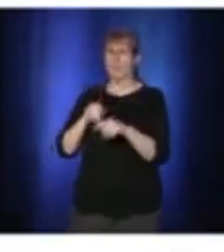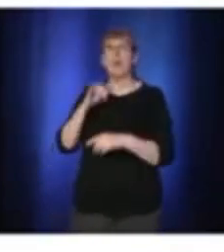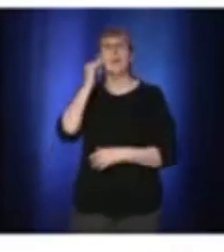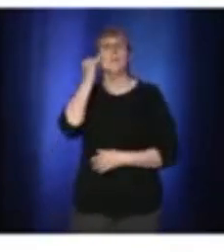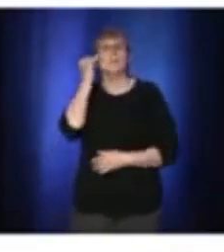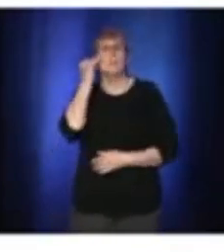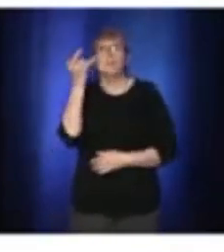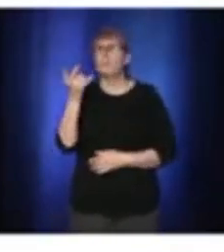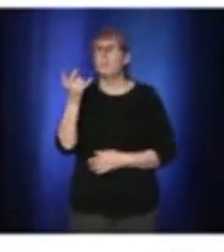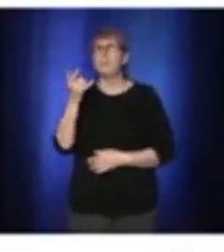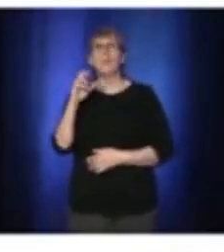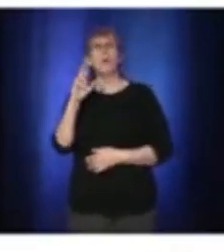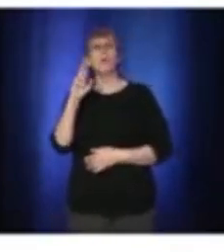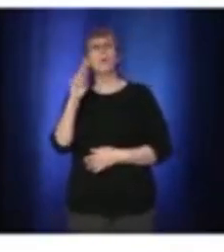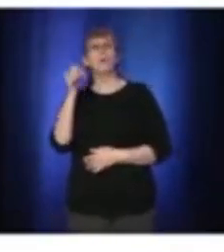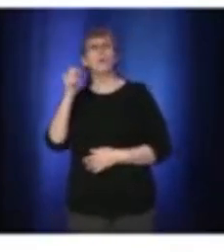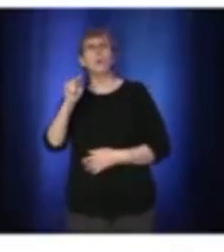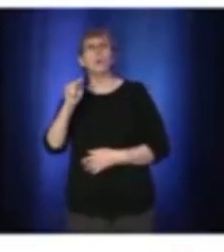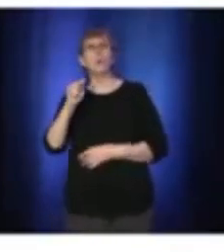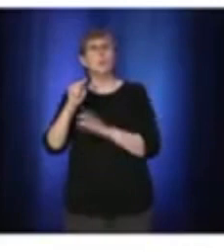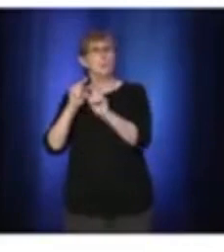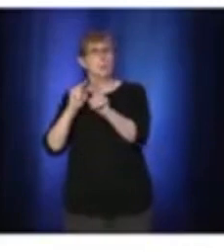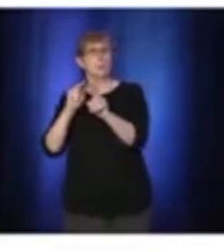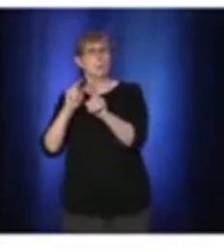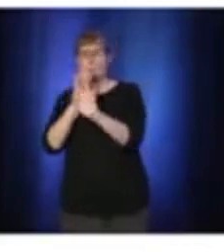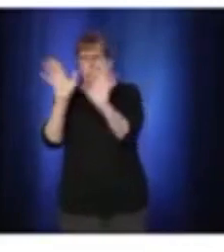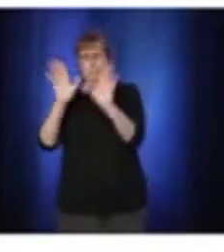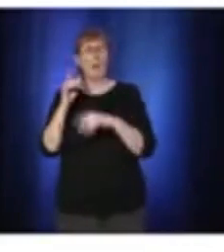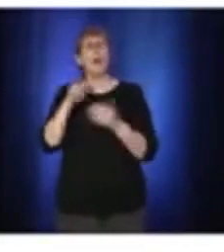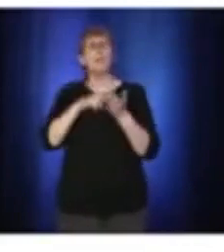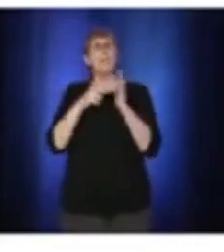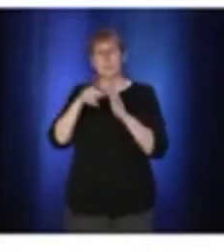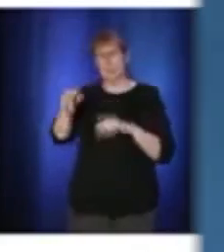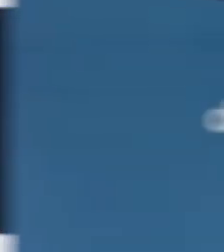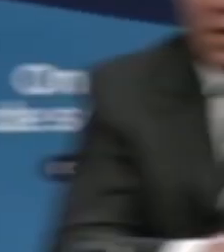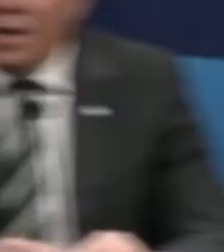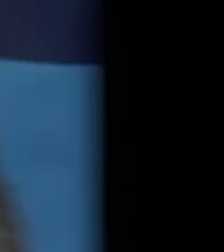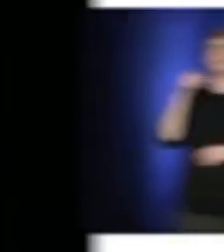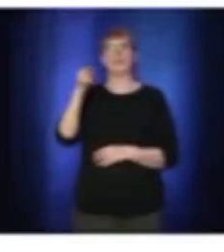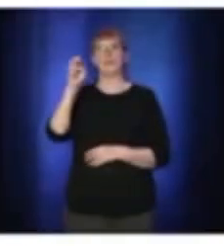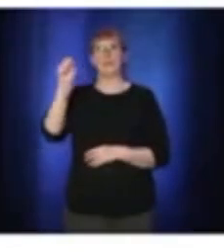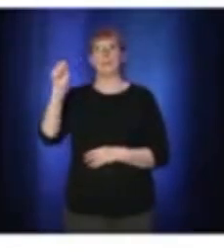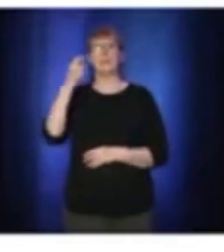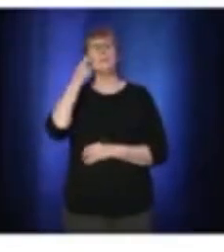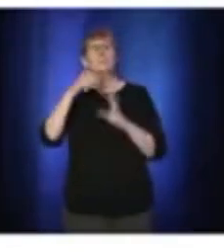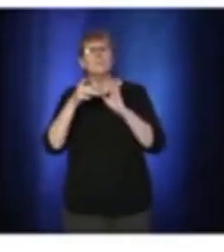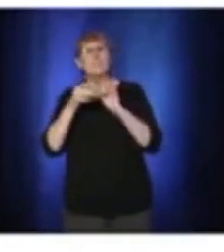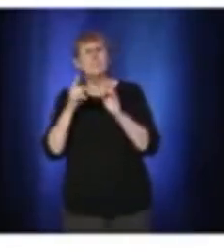whatsoever. I think it has to be a rule. So there will be no police